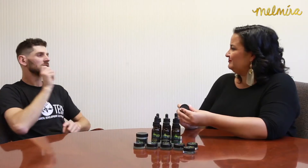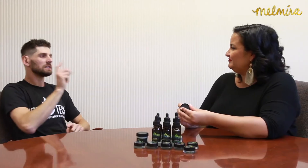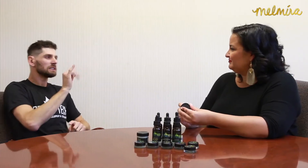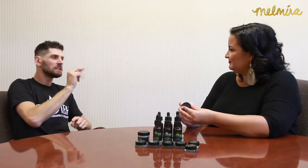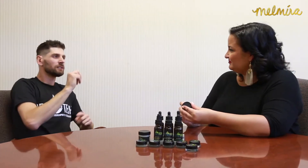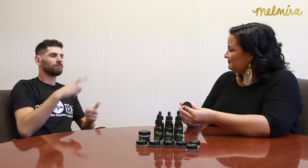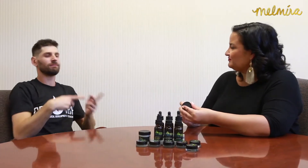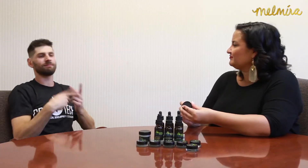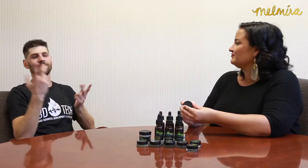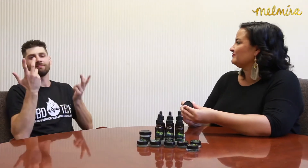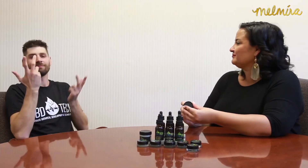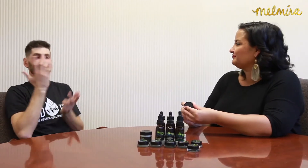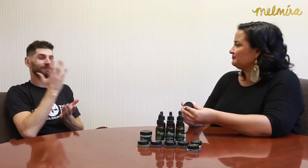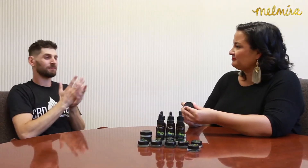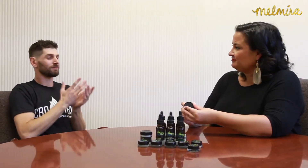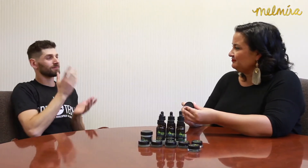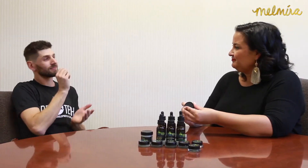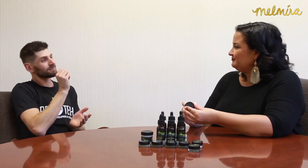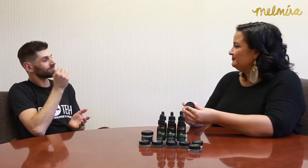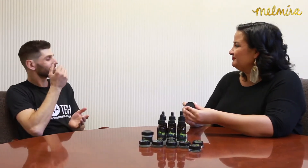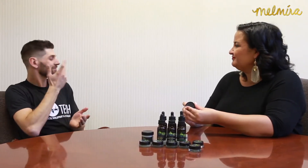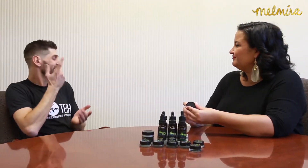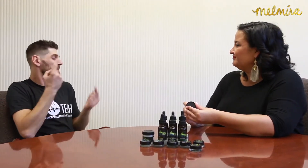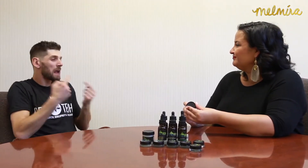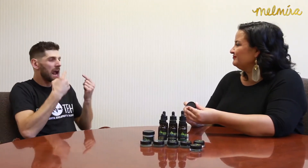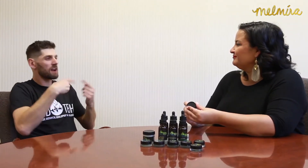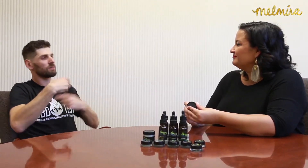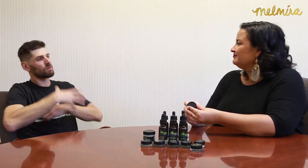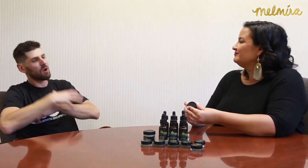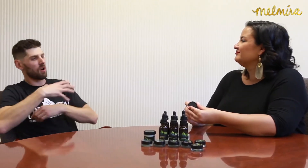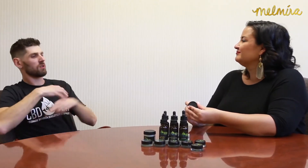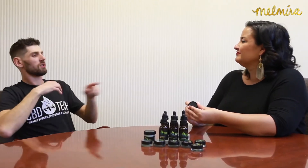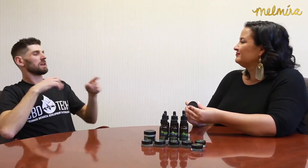It's best for your skin some say as a pain reliever.